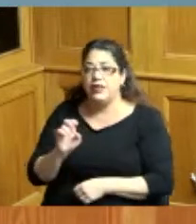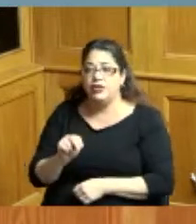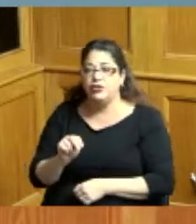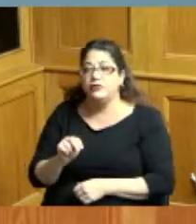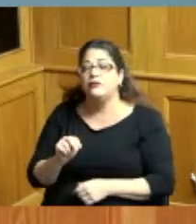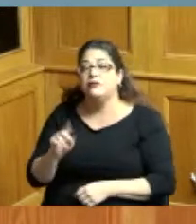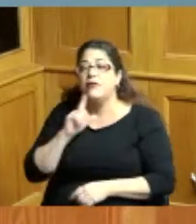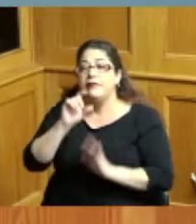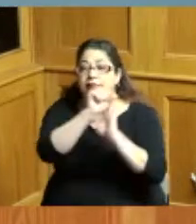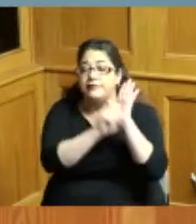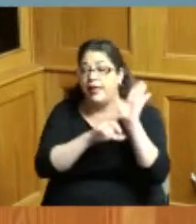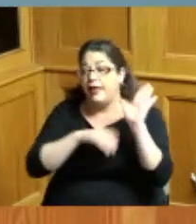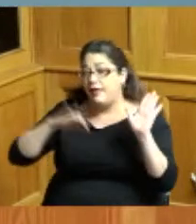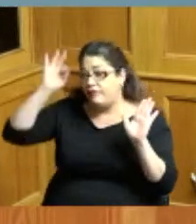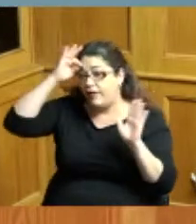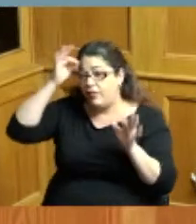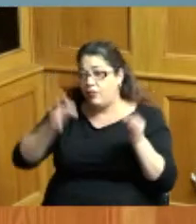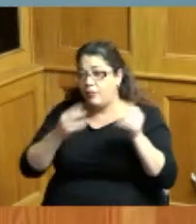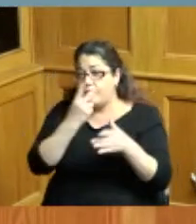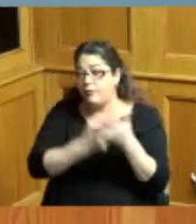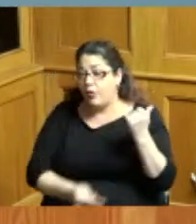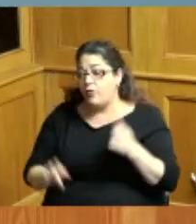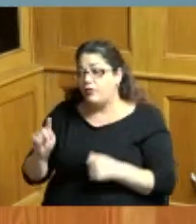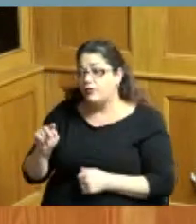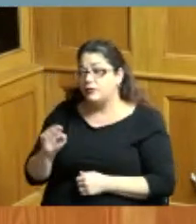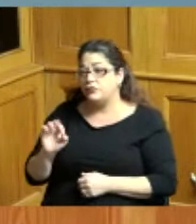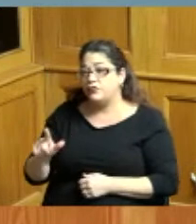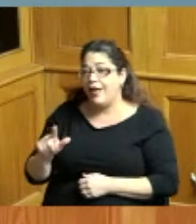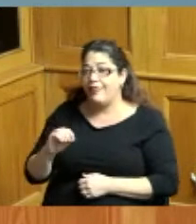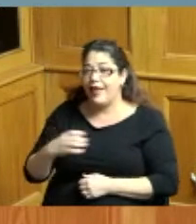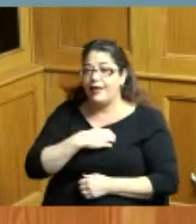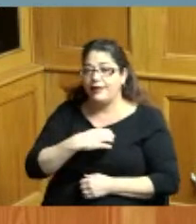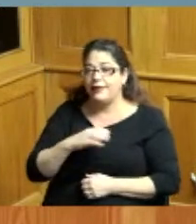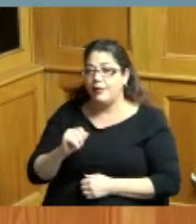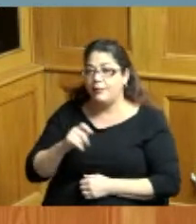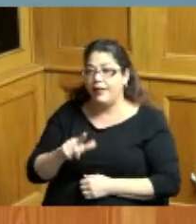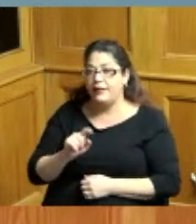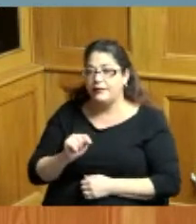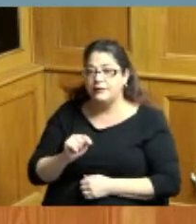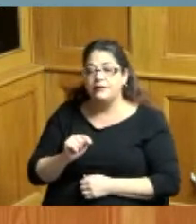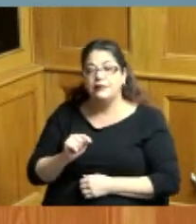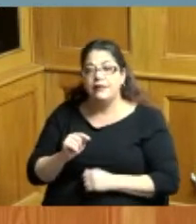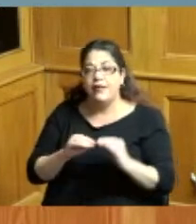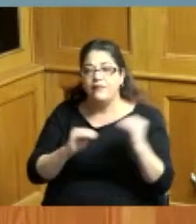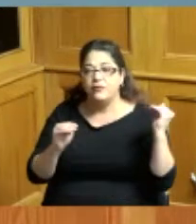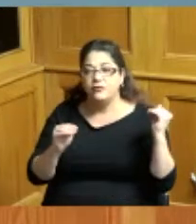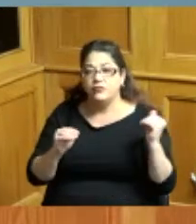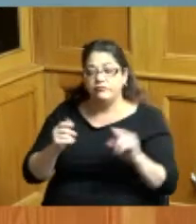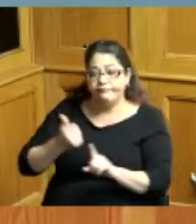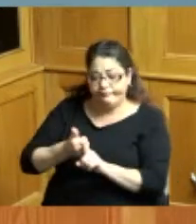and federal court at both the trial and appellate levels Judge Rucker had the unique experience